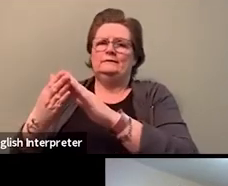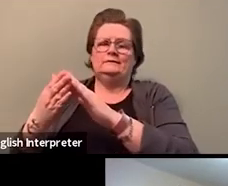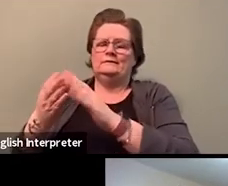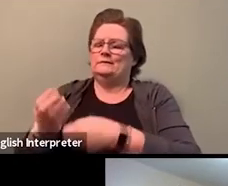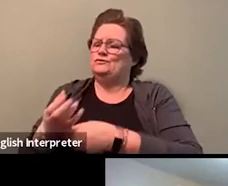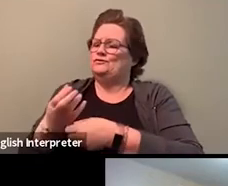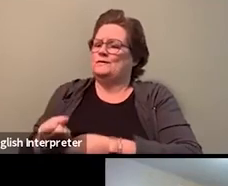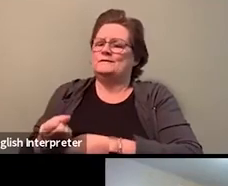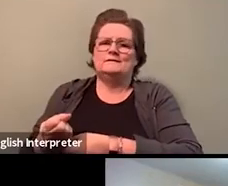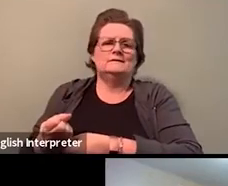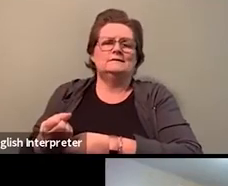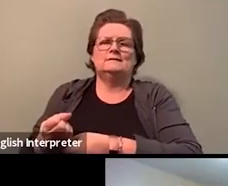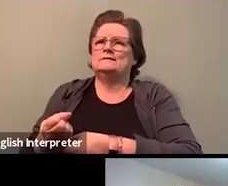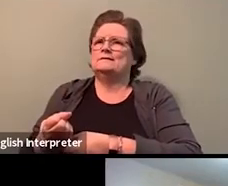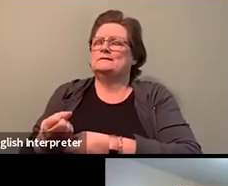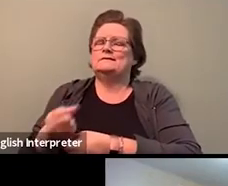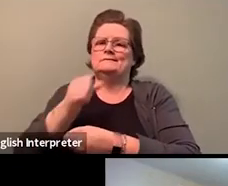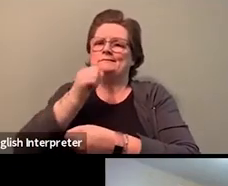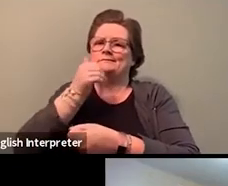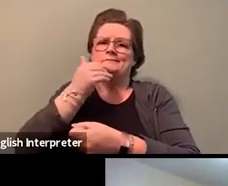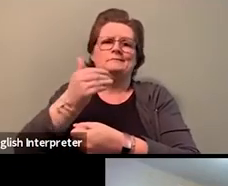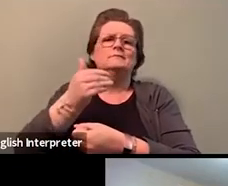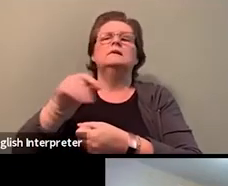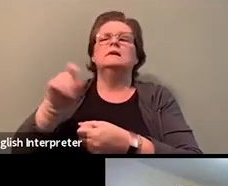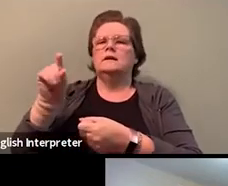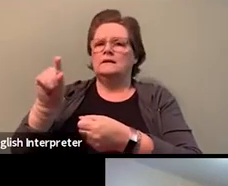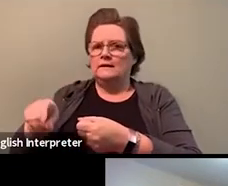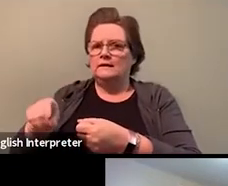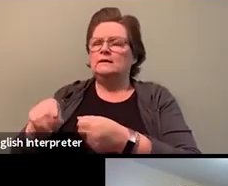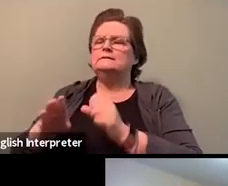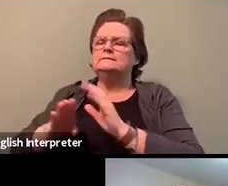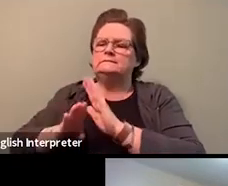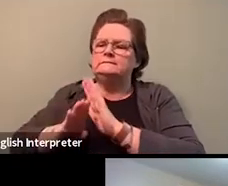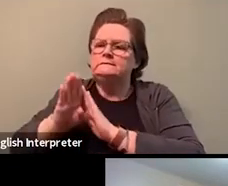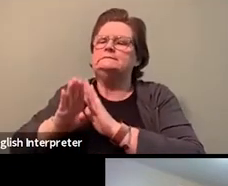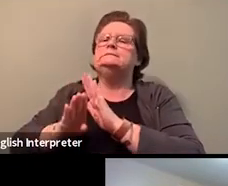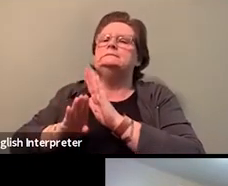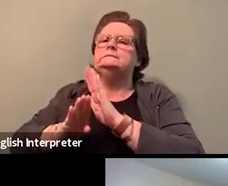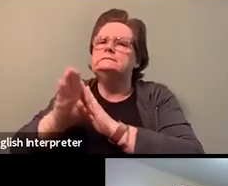And so you know, I continue to be part of that initiative and work for it.